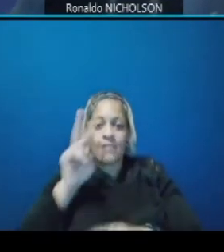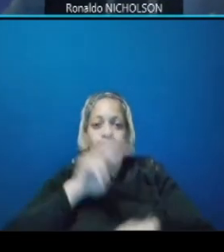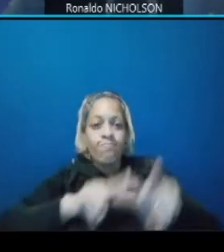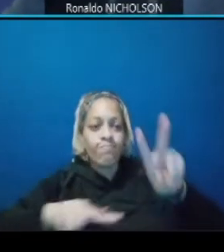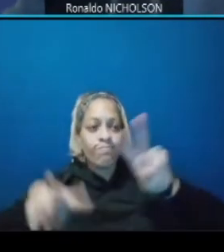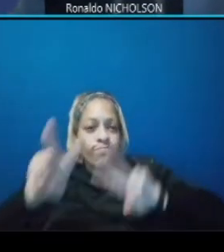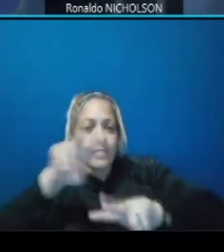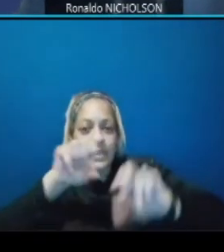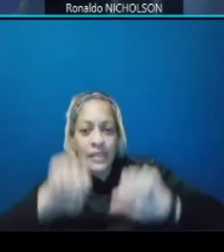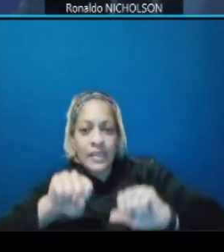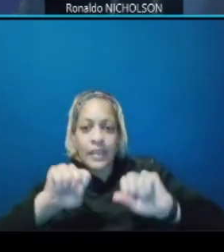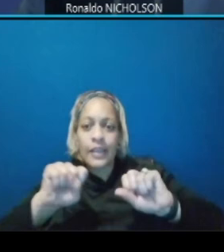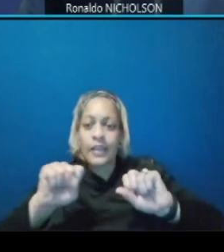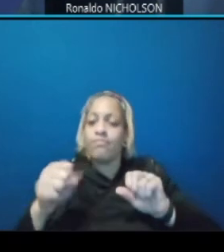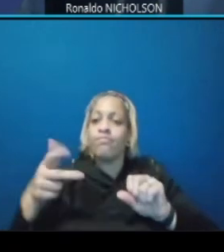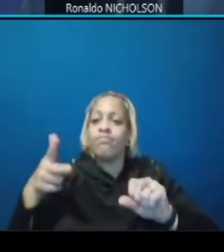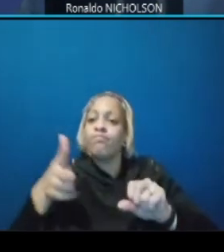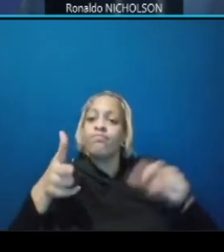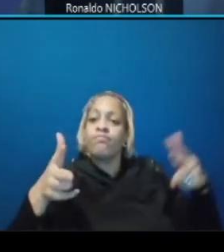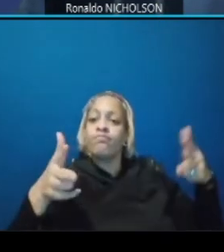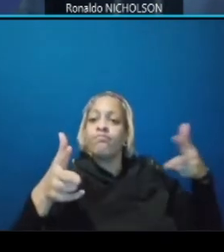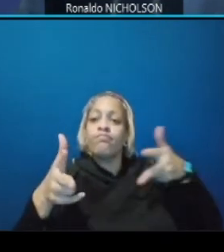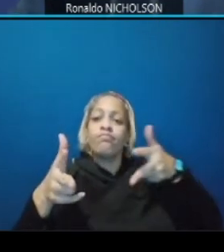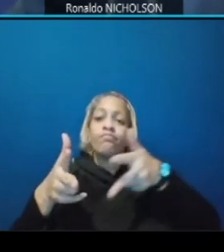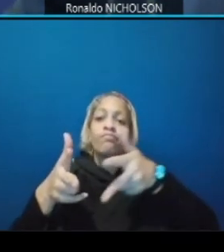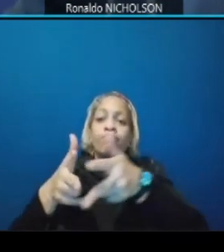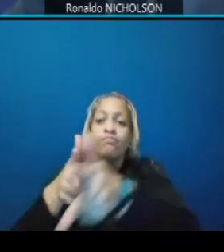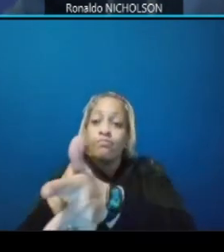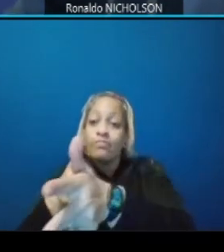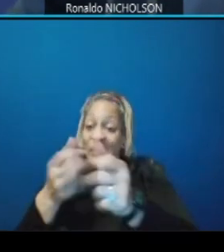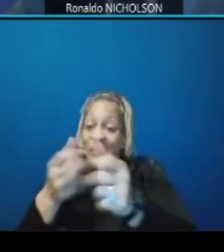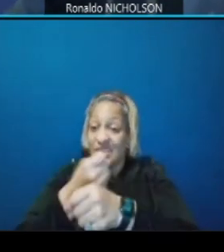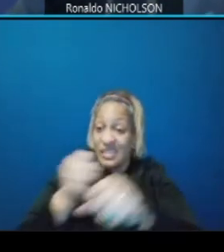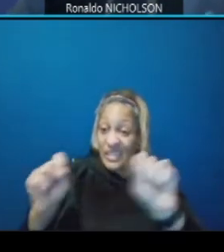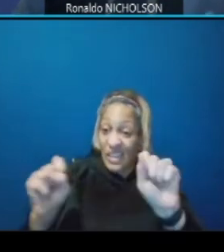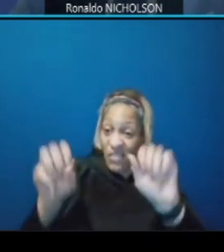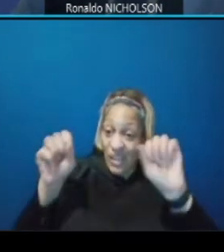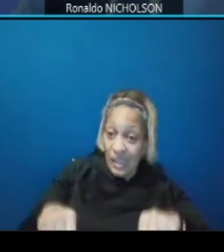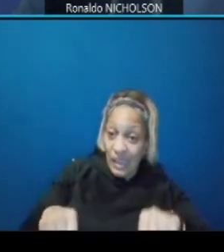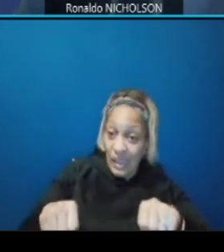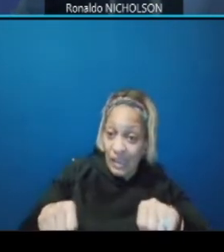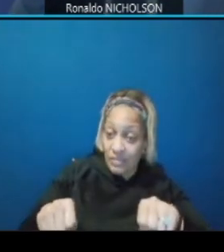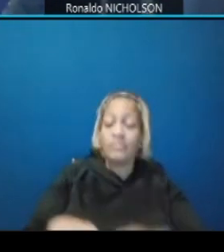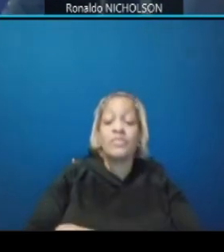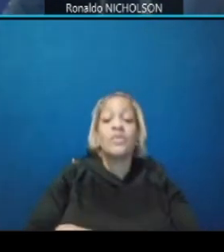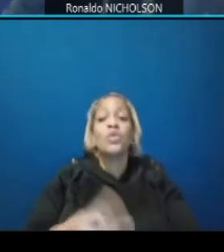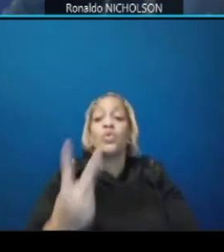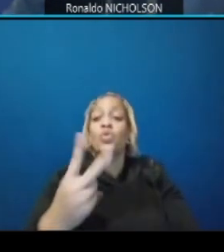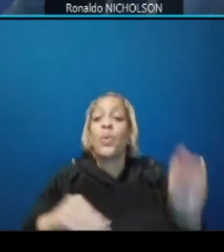safely whether you're coming in and out of traffic now two of the movements that will be changed